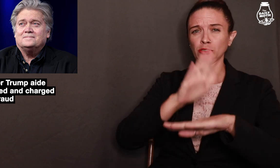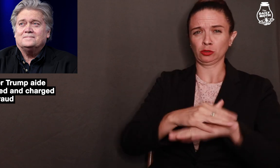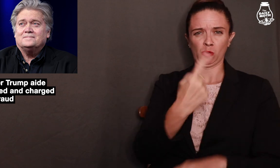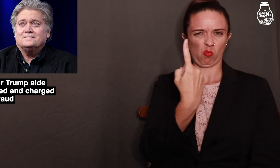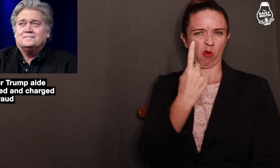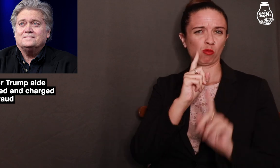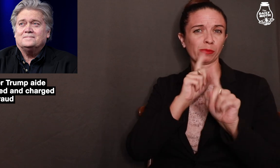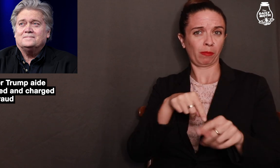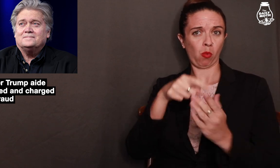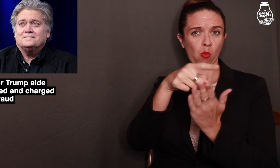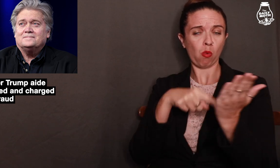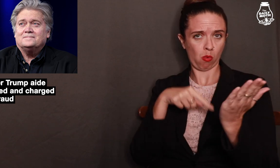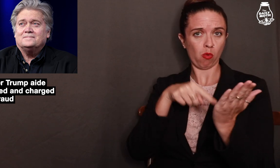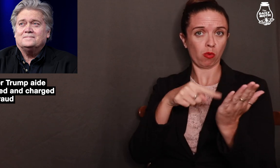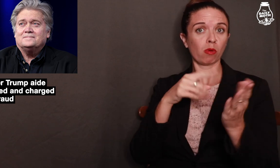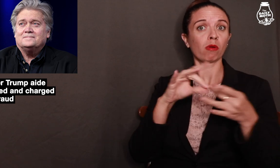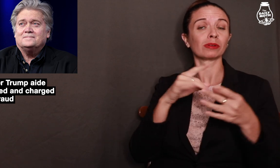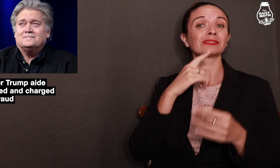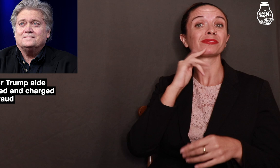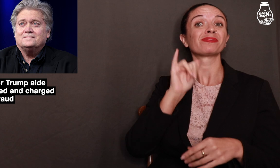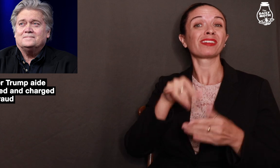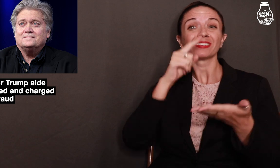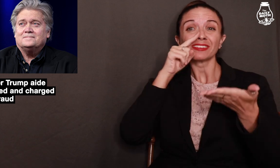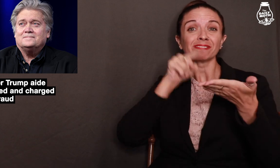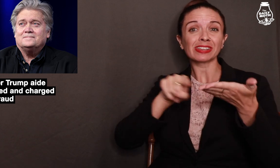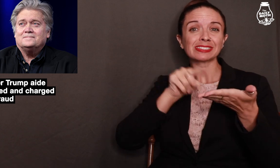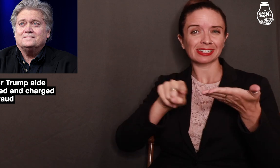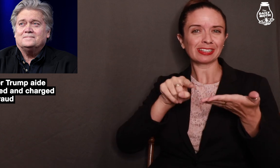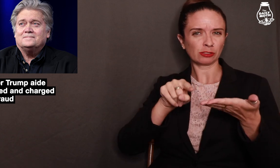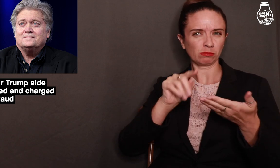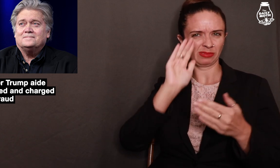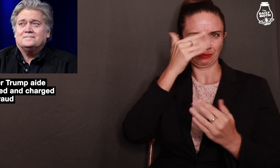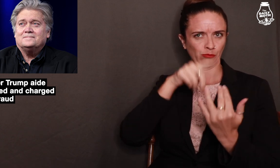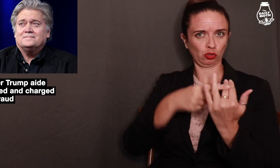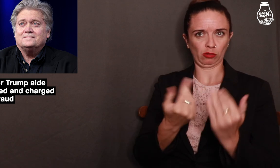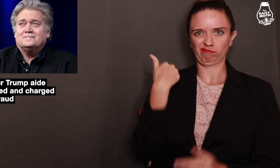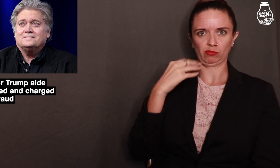Based on one report, it seems that this investigation started